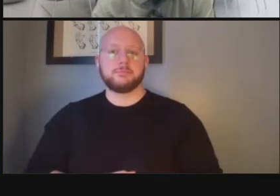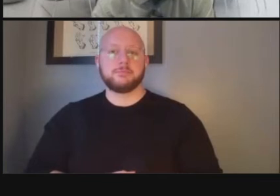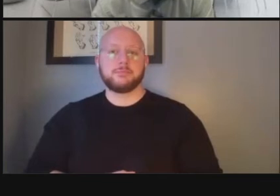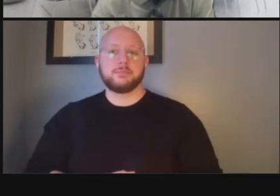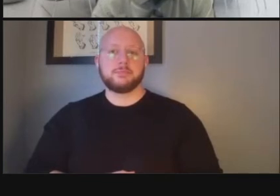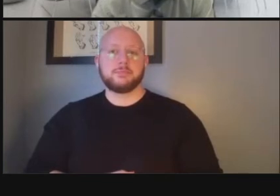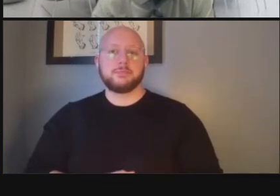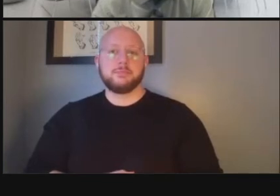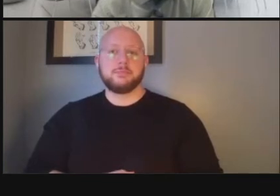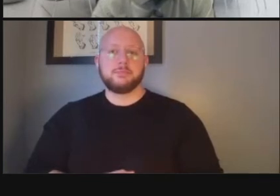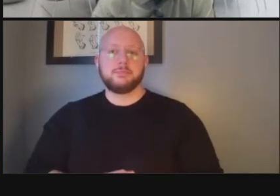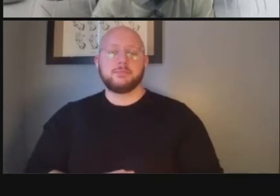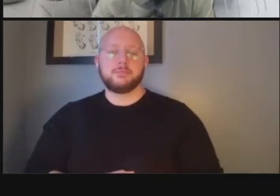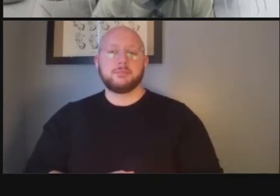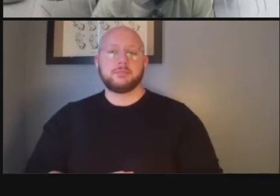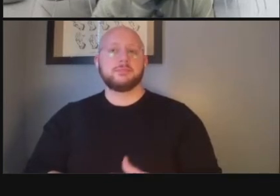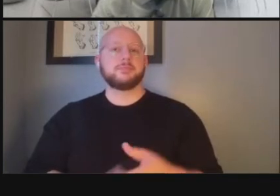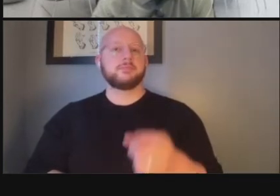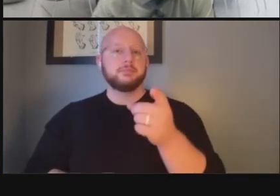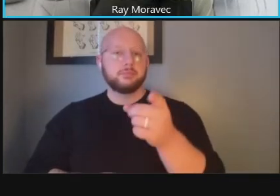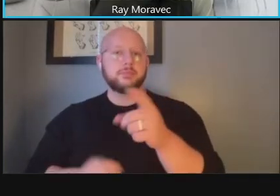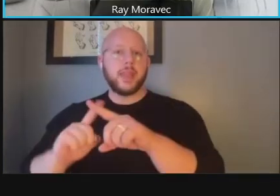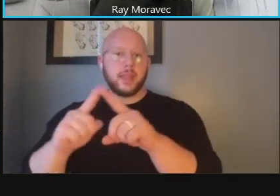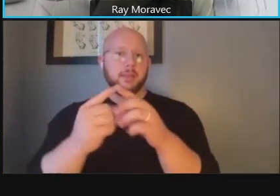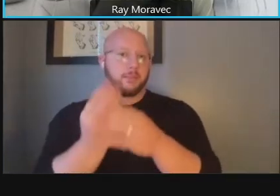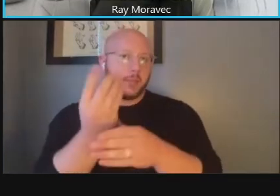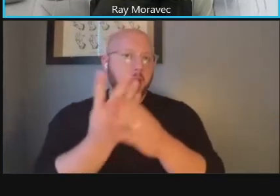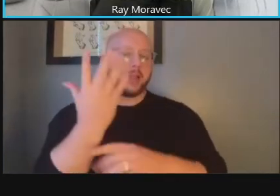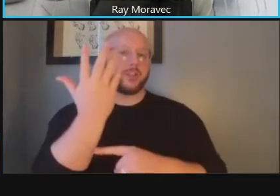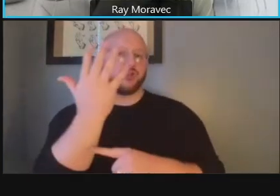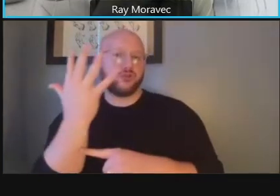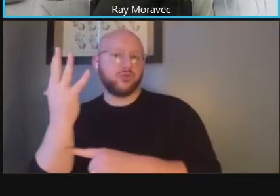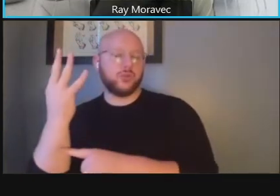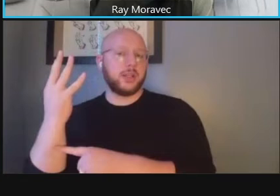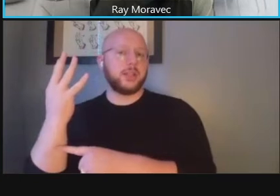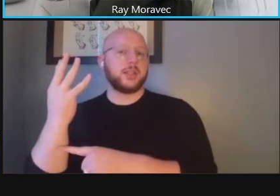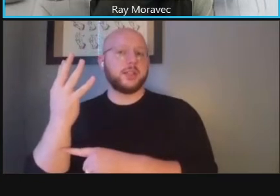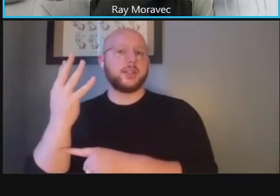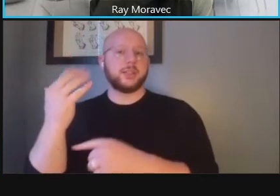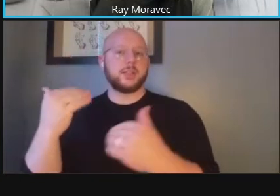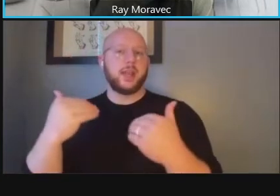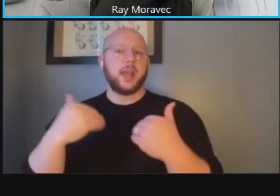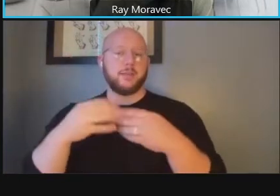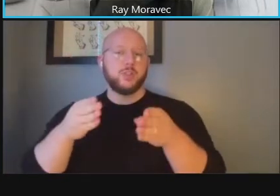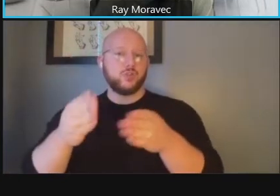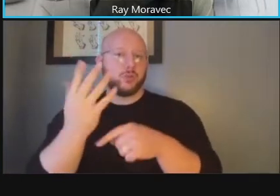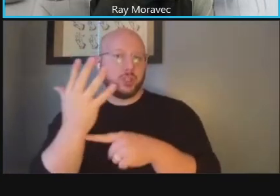and then from the landscape amenity zone this is where we have the street trees lighting elements